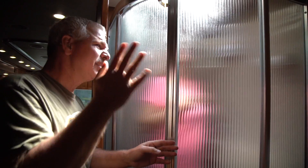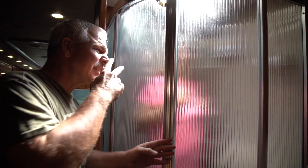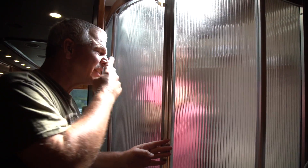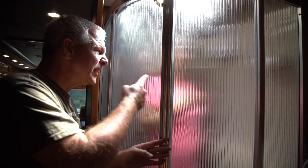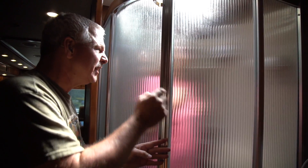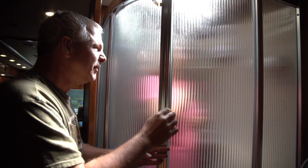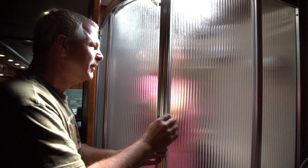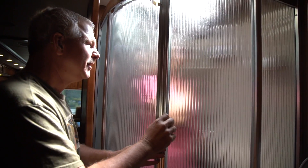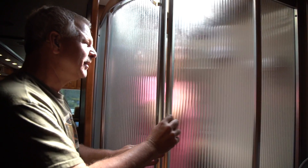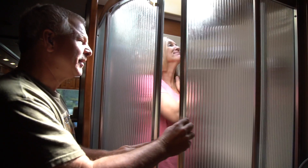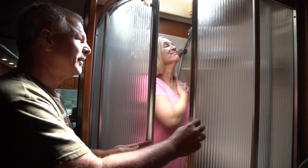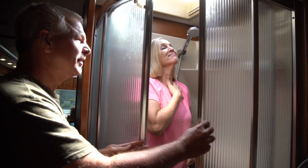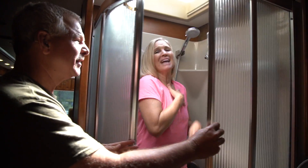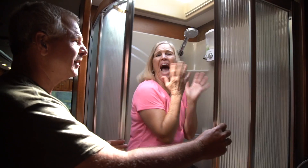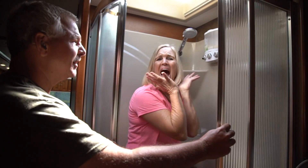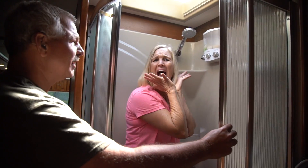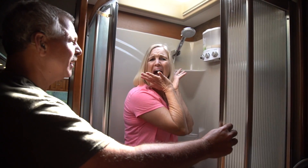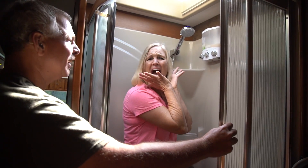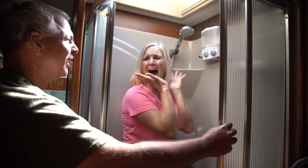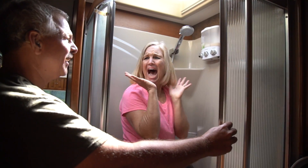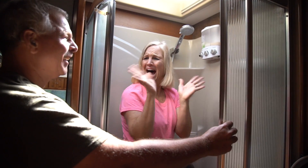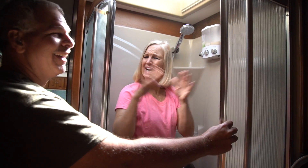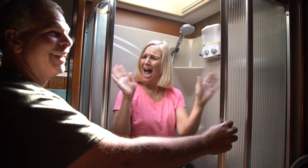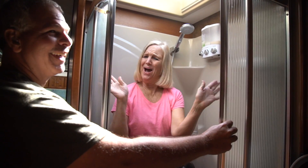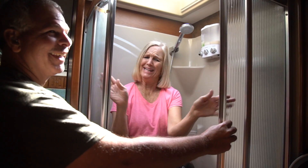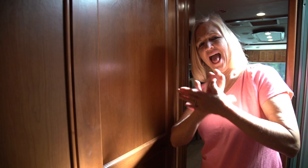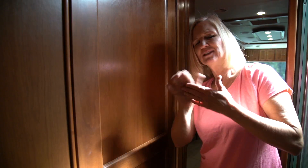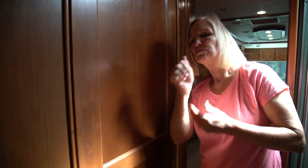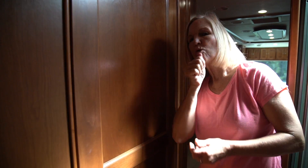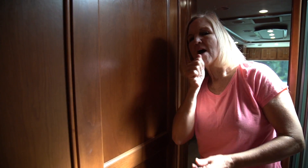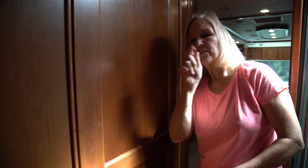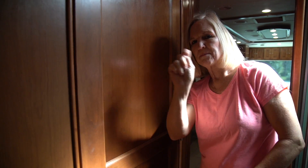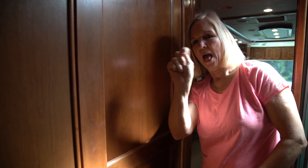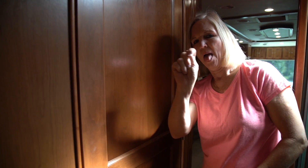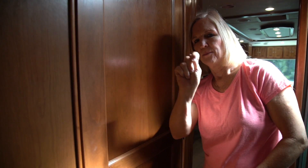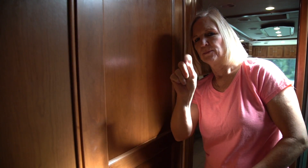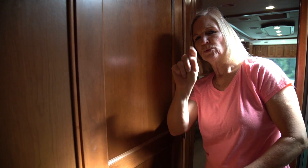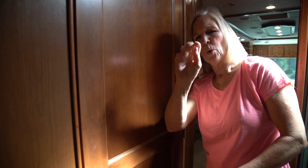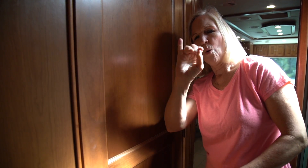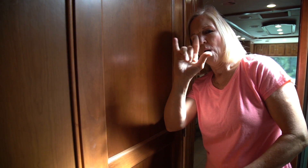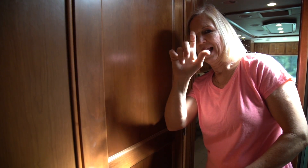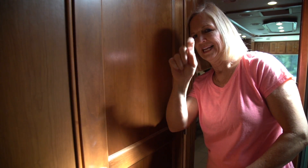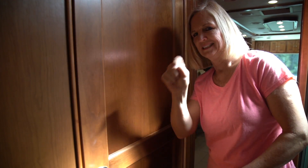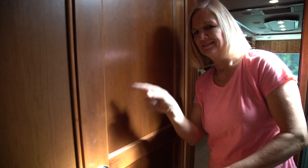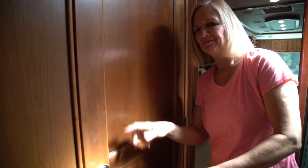Curious? Come and see. AHH! NO! This is the private bathroom with a toilet.